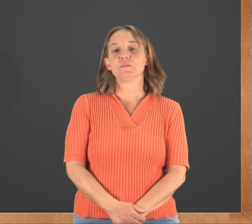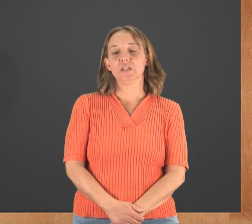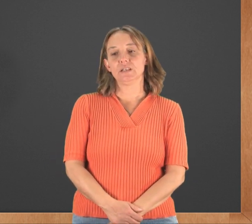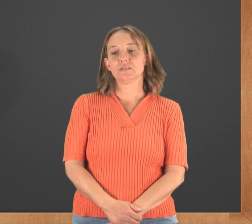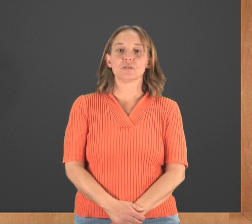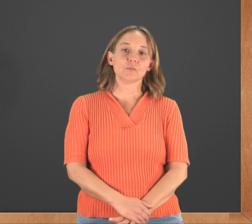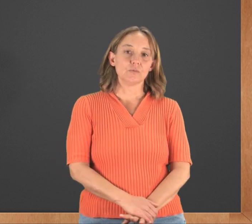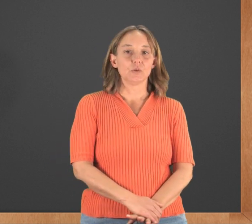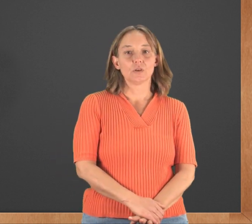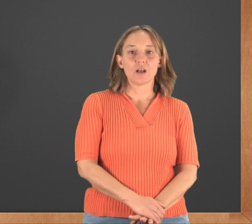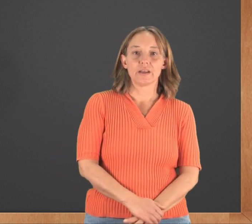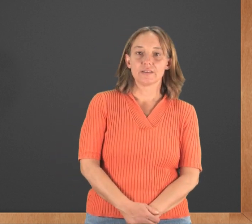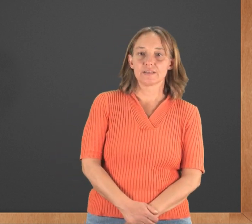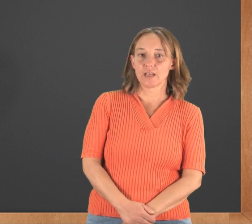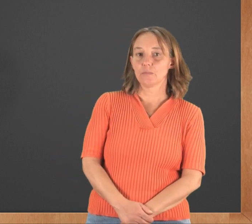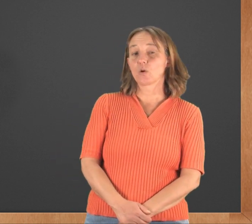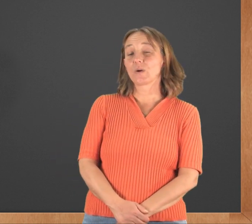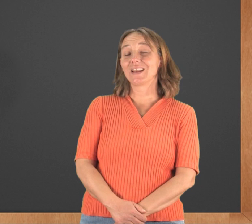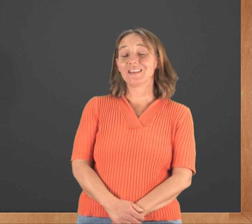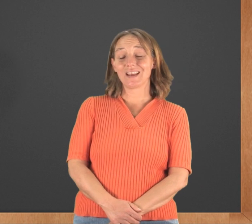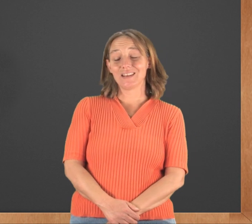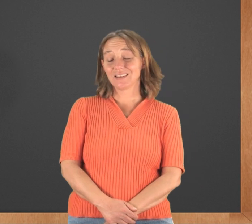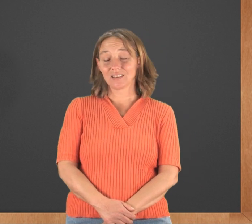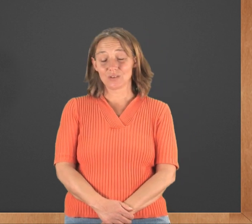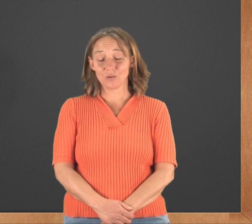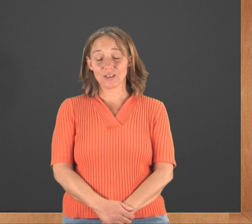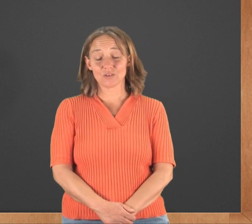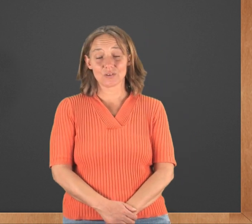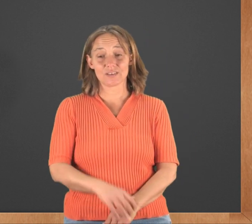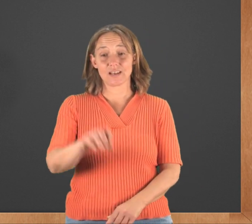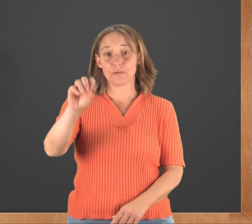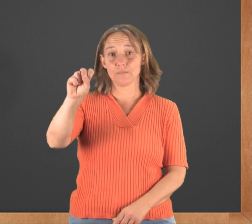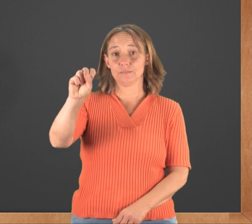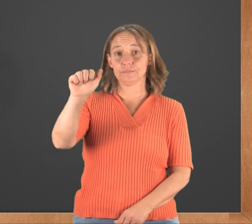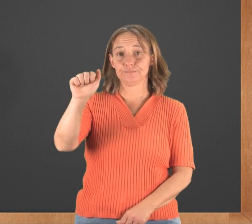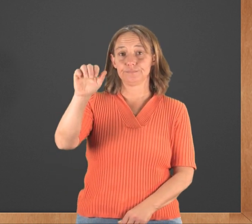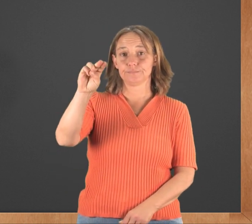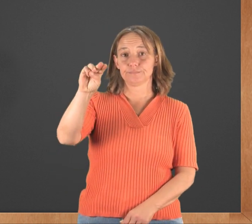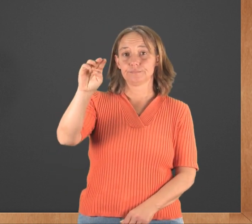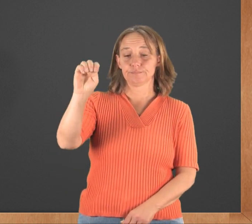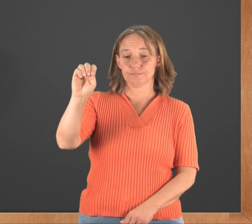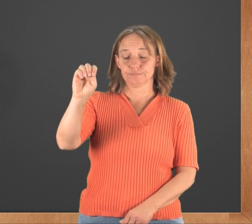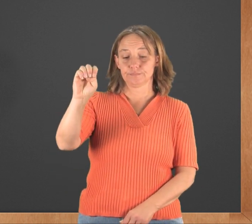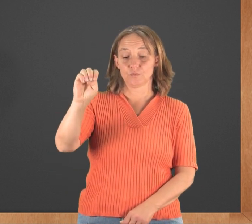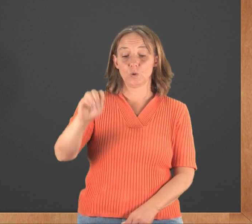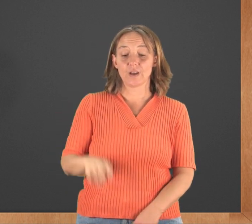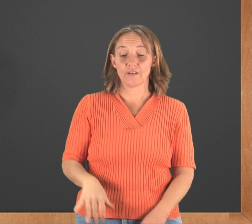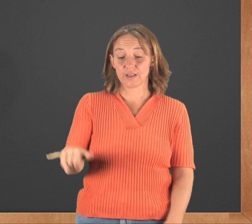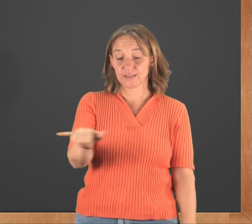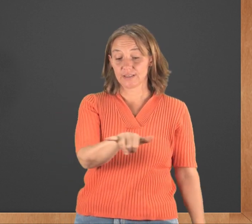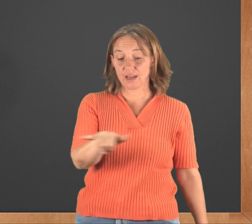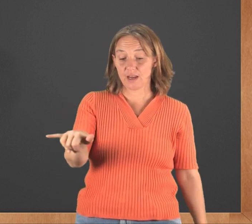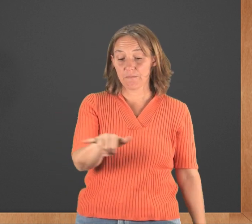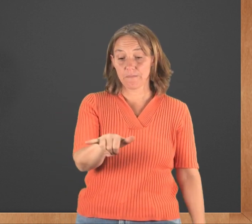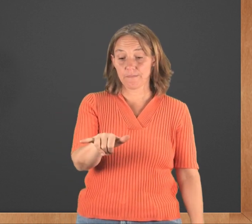So, you and I are the same. Or, when anything, two things are the same. You have "same."